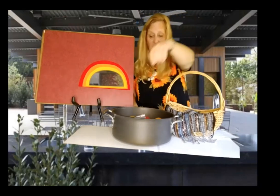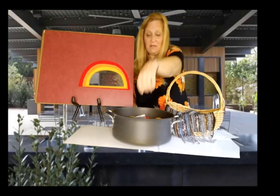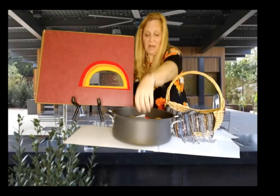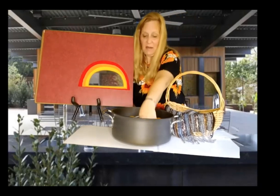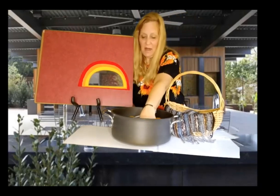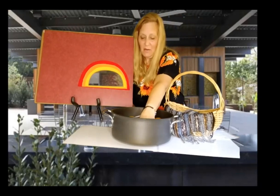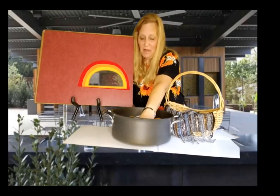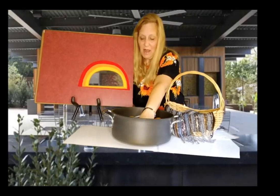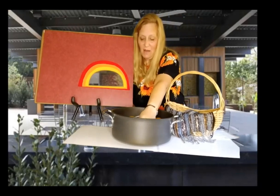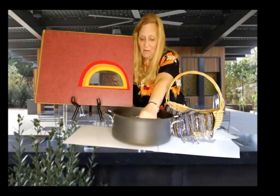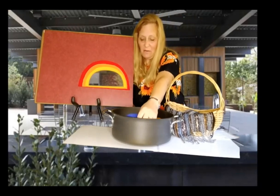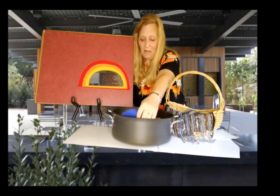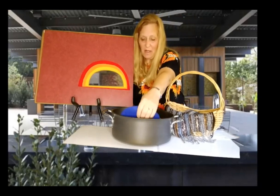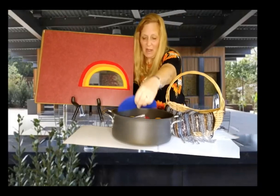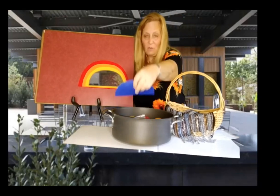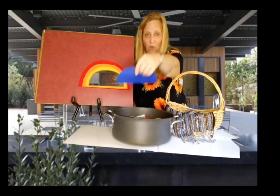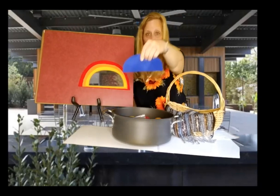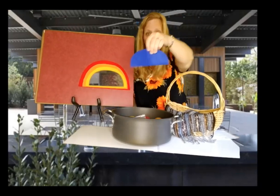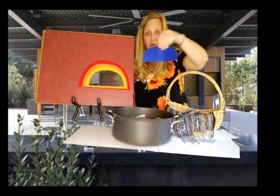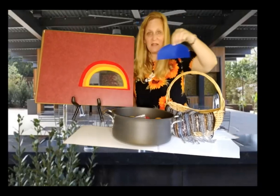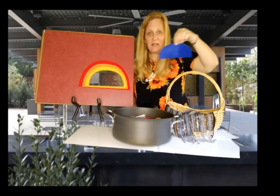Take it out now. And what do we see